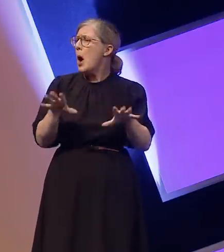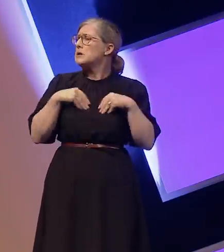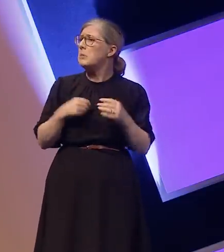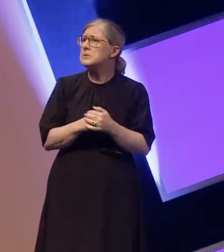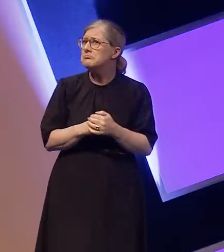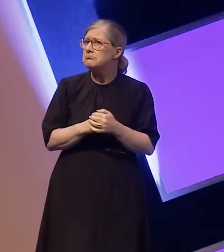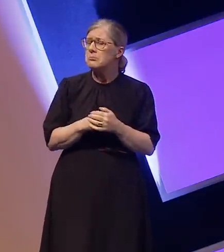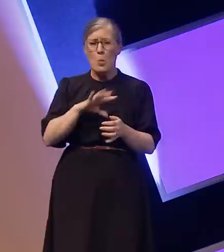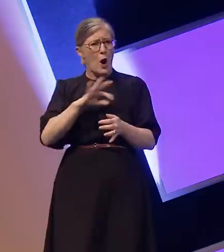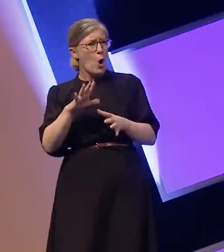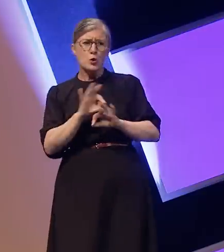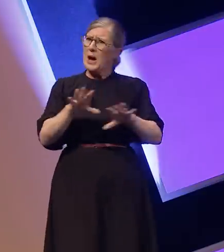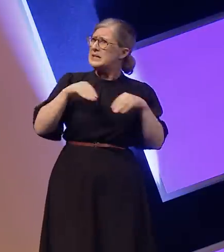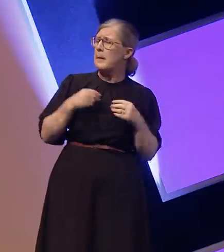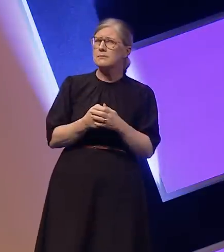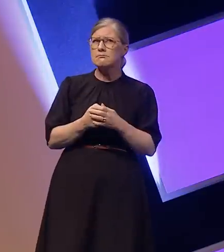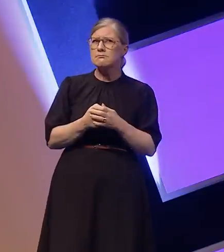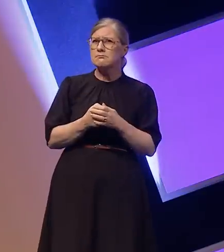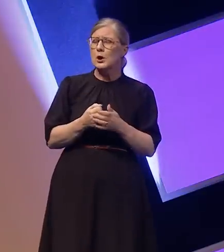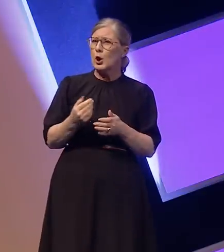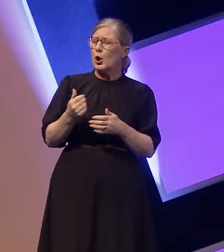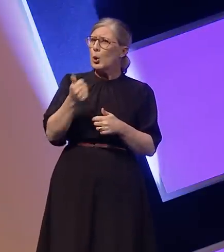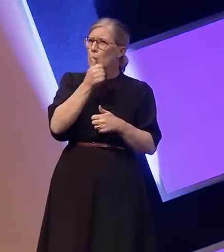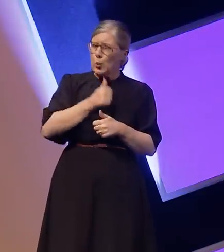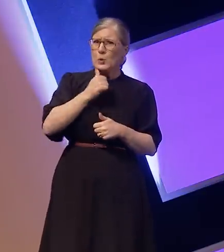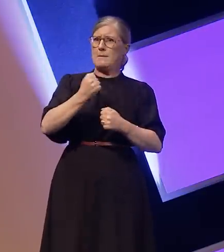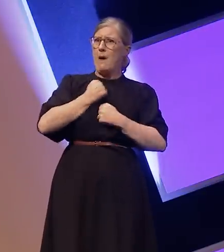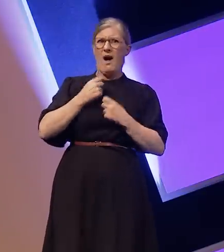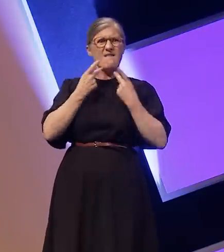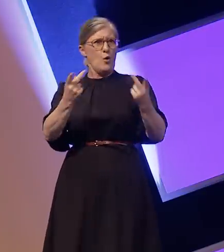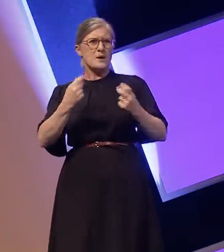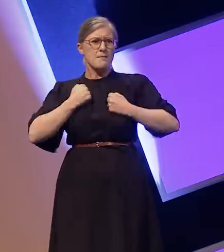my voice to make you more aware, to get you to see it's time for you to put in the work